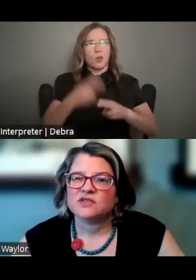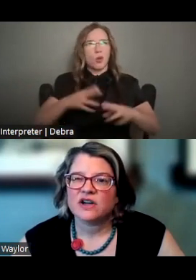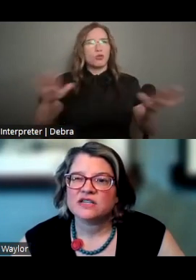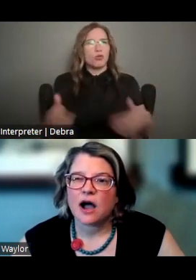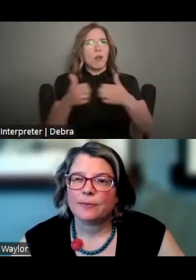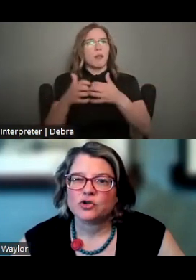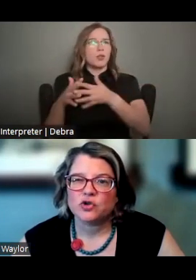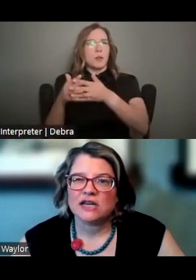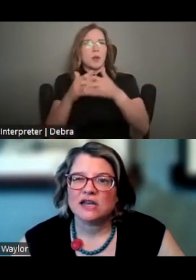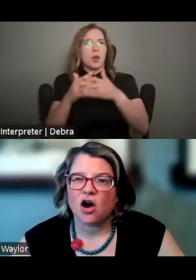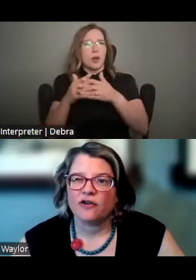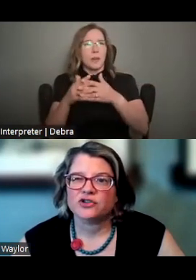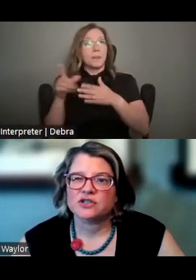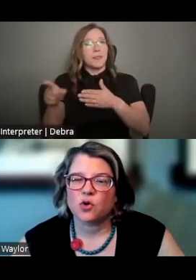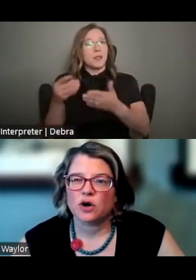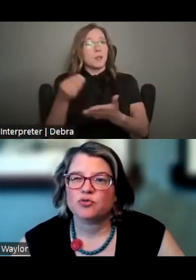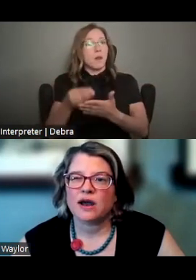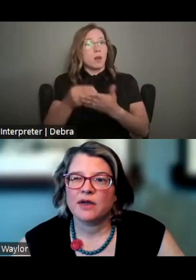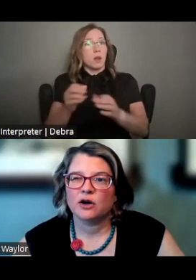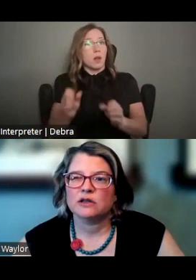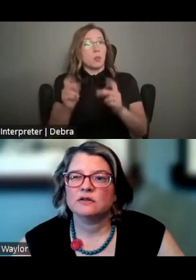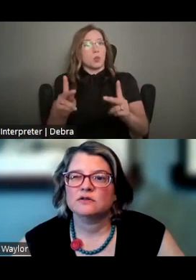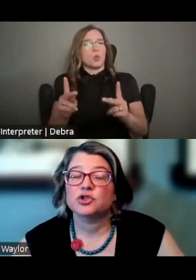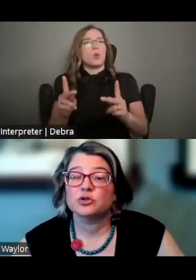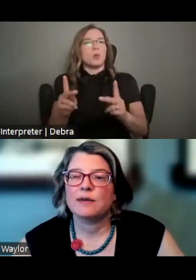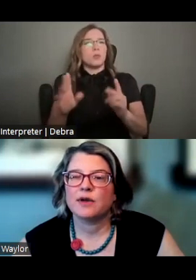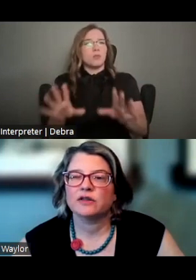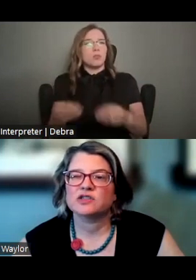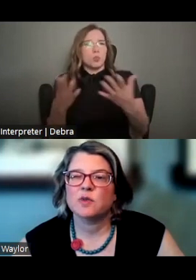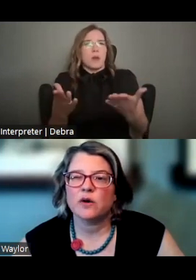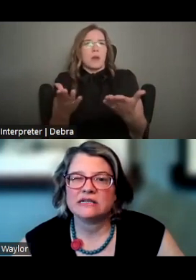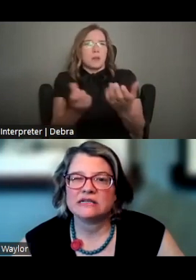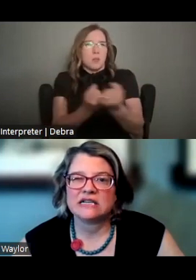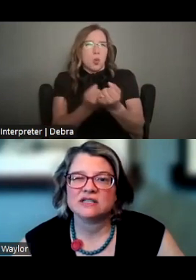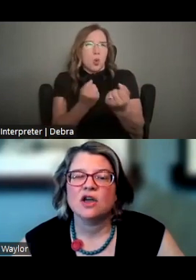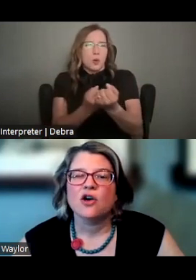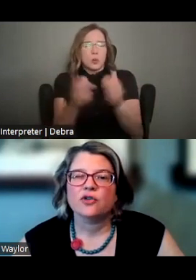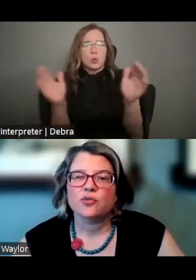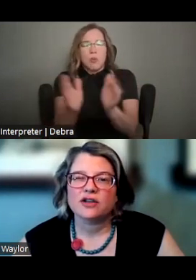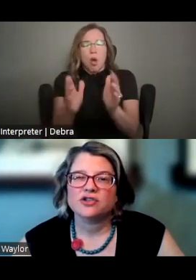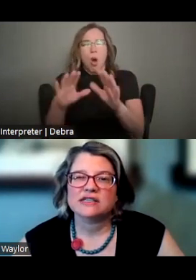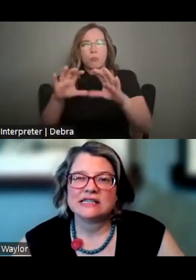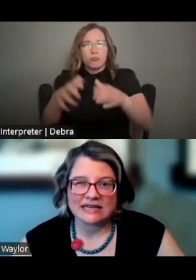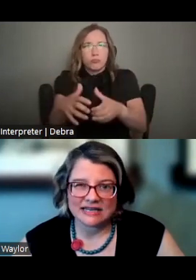THIS FUNDING OPPORTUNITY OFFERS SUPPORT PRIMARILY, TO PRIMARILY SMALL ENTITIES FOR PROJECTS THAT